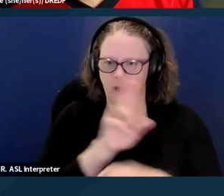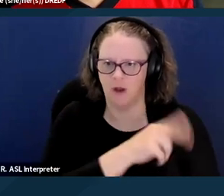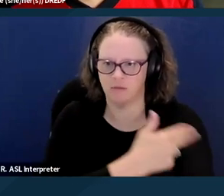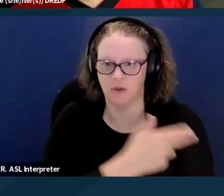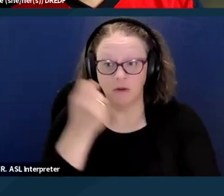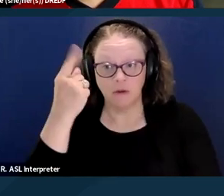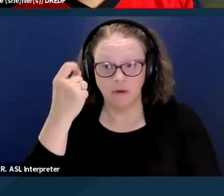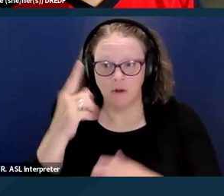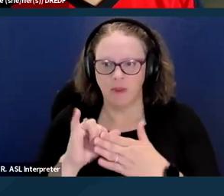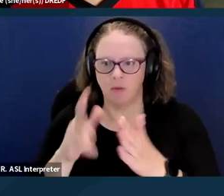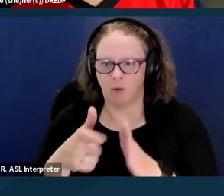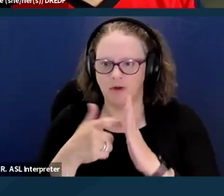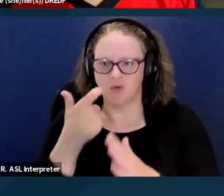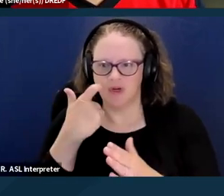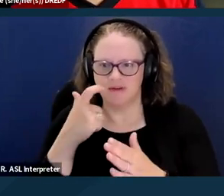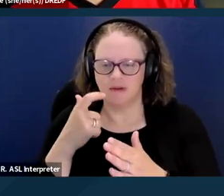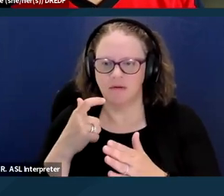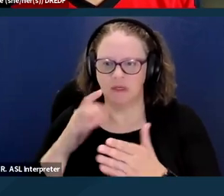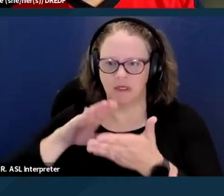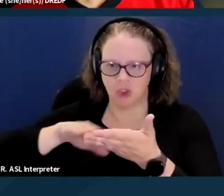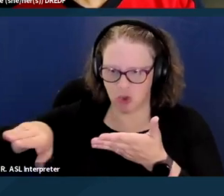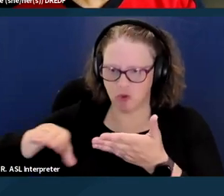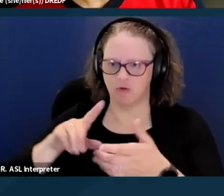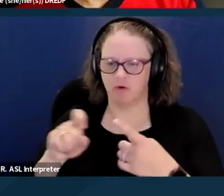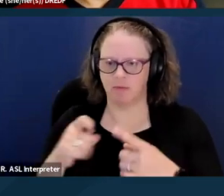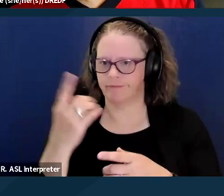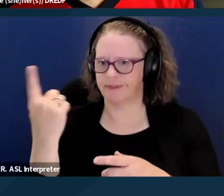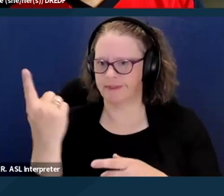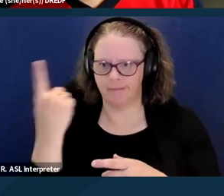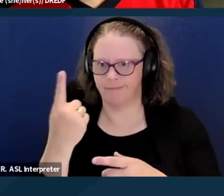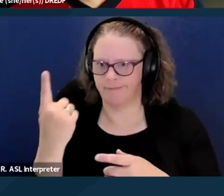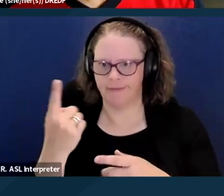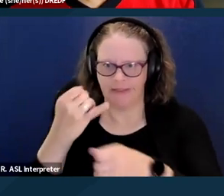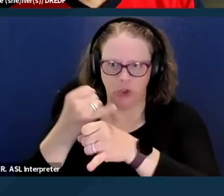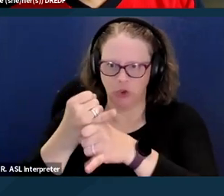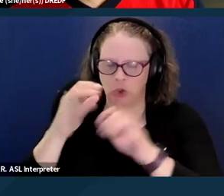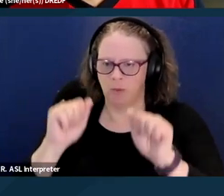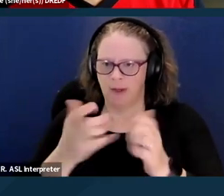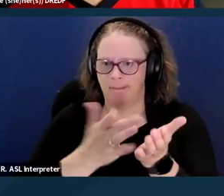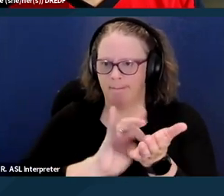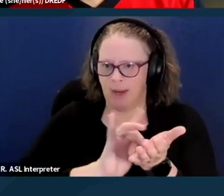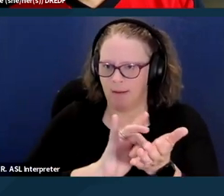a recent discharge from some institution. It could be a medical institution, clinical care,